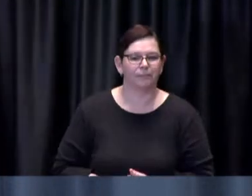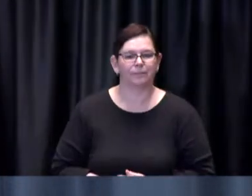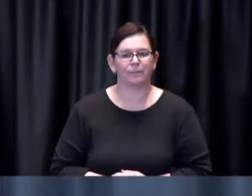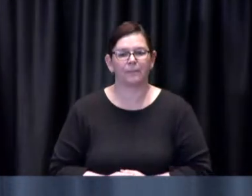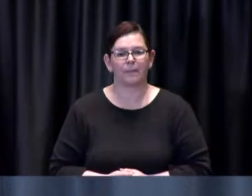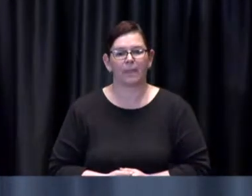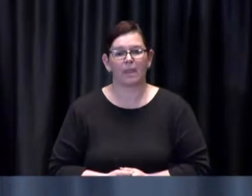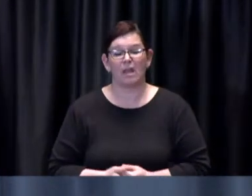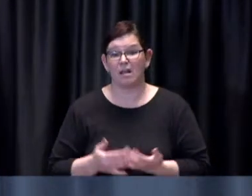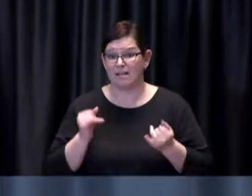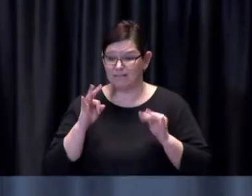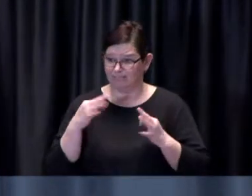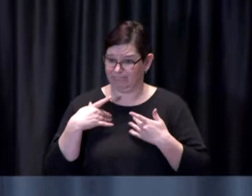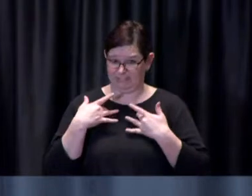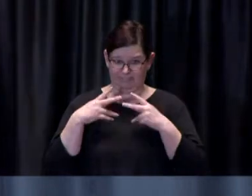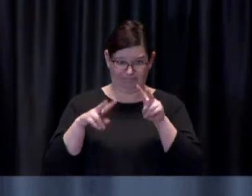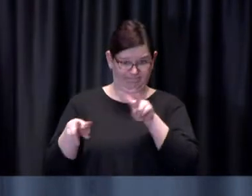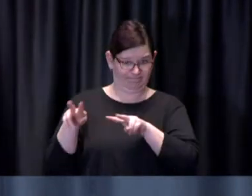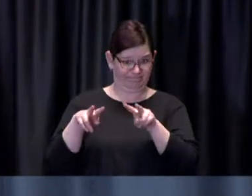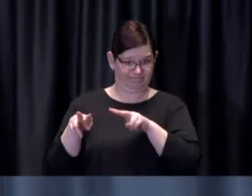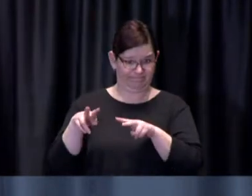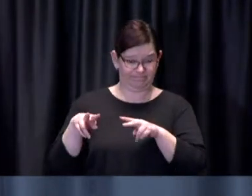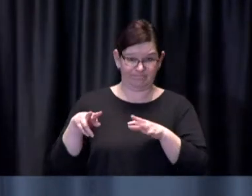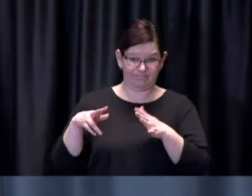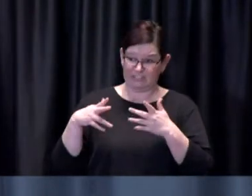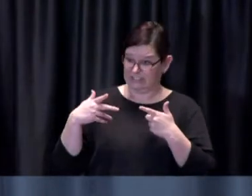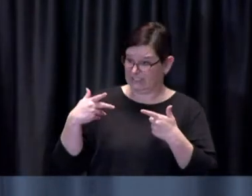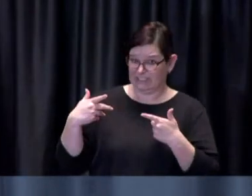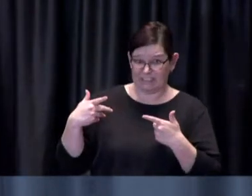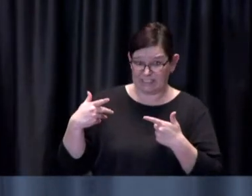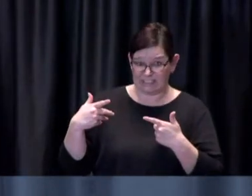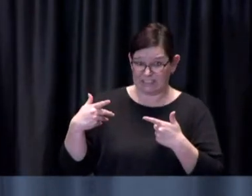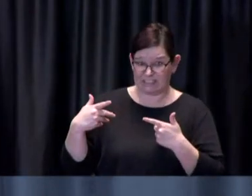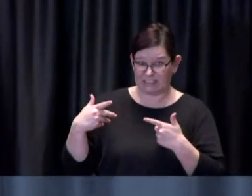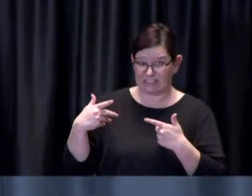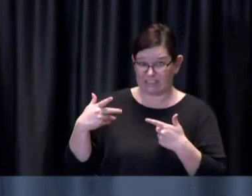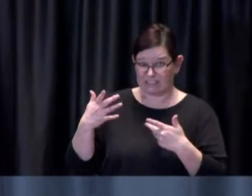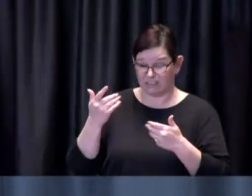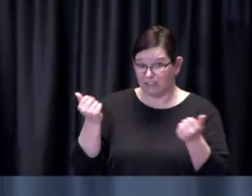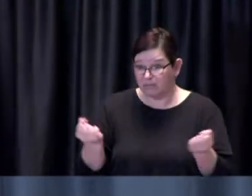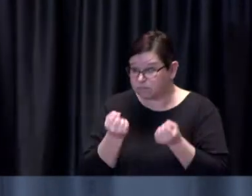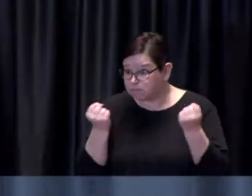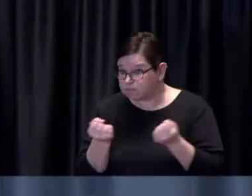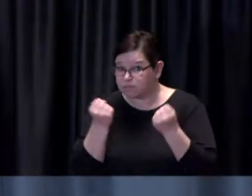of the eligibility needs to be expanded such that we can we can maintain that high booking rate and